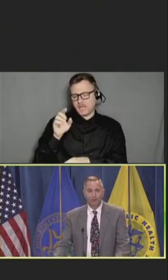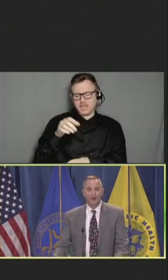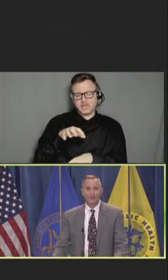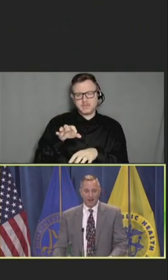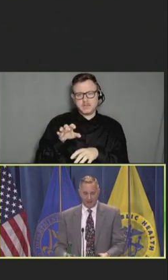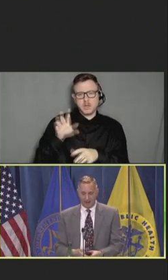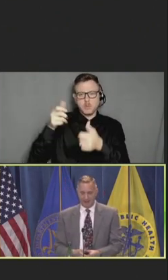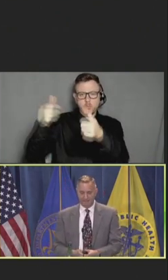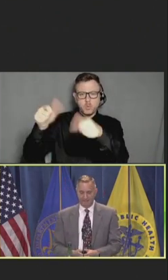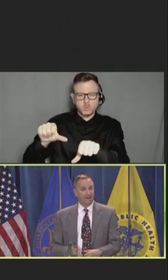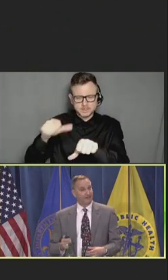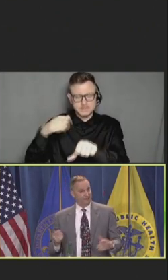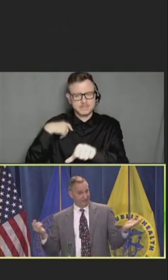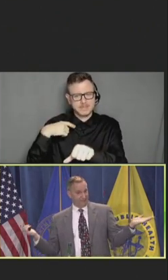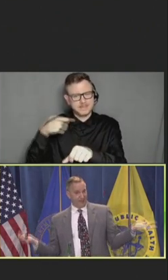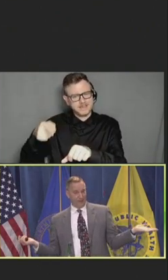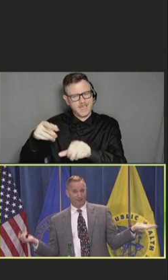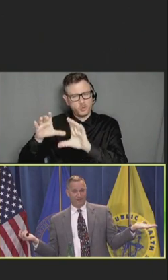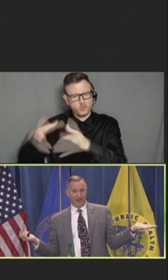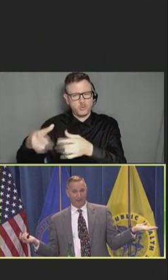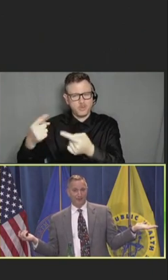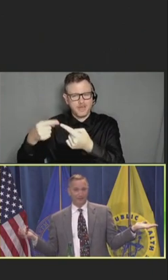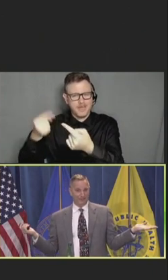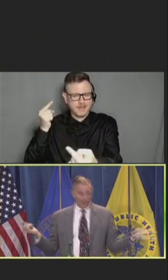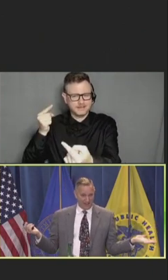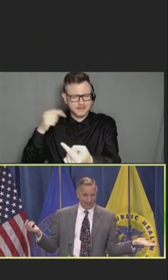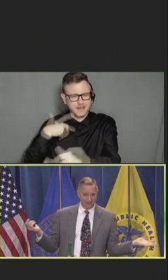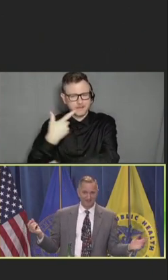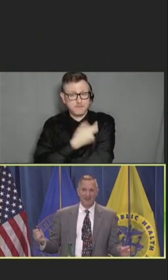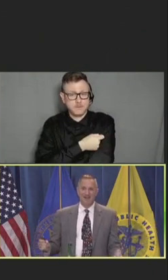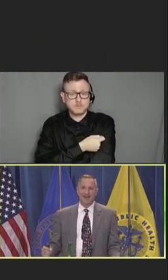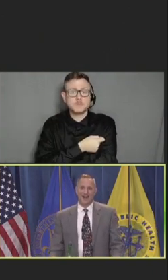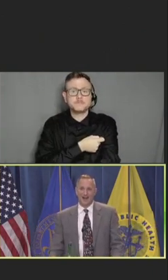Whereupon the video went viral, which is awesome.